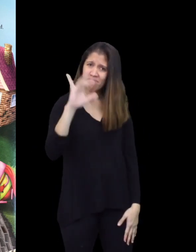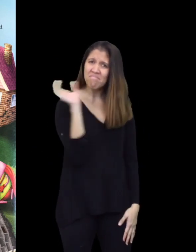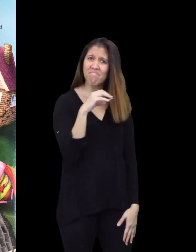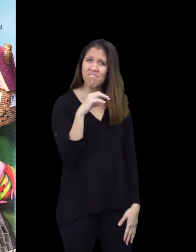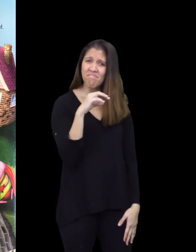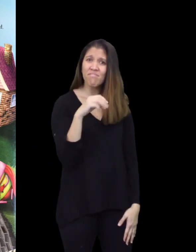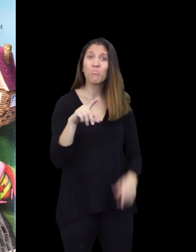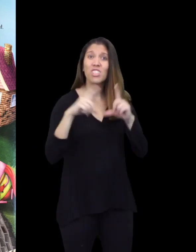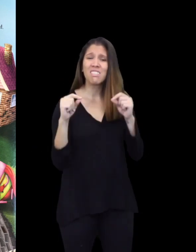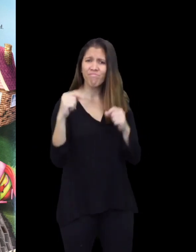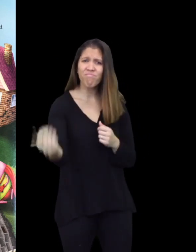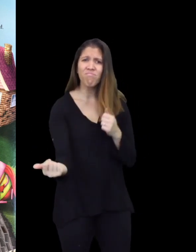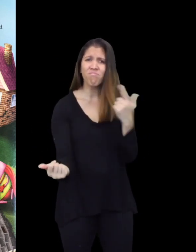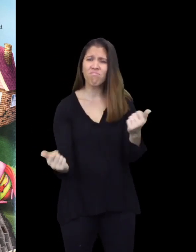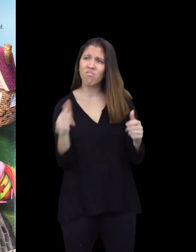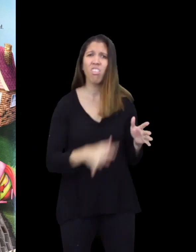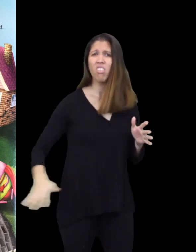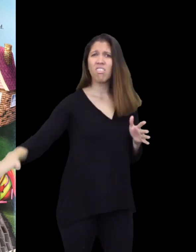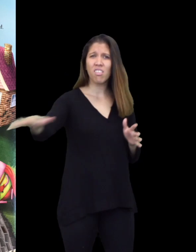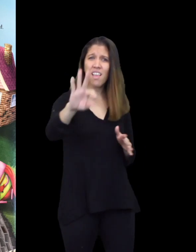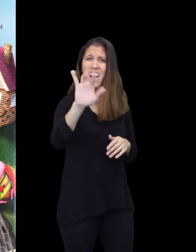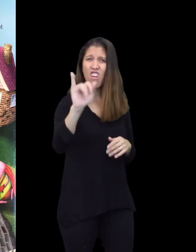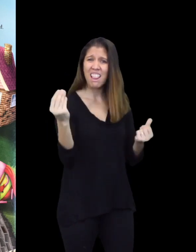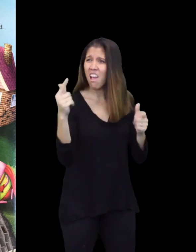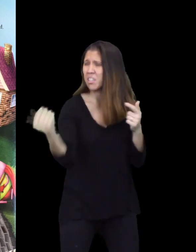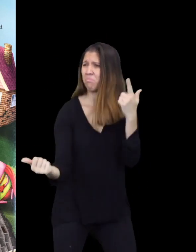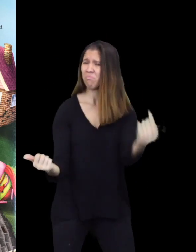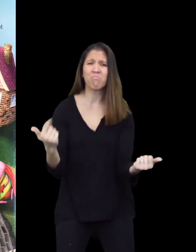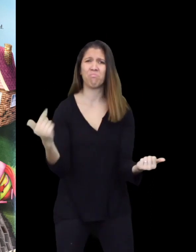Mysteriously, one by one, bricks were starting to disappear all around Fairyland.